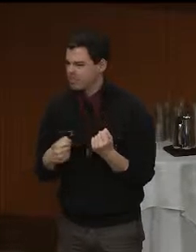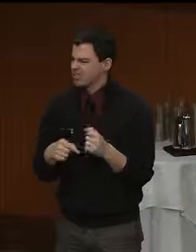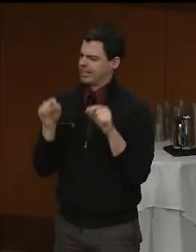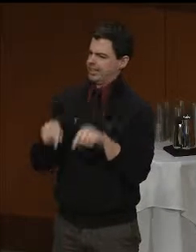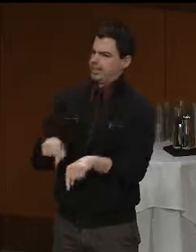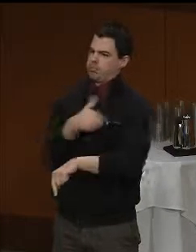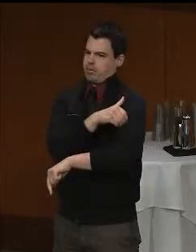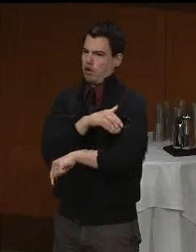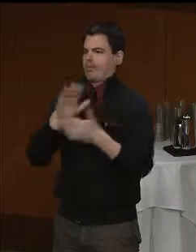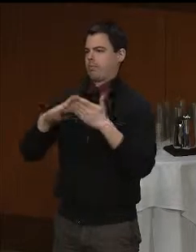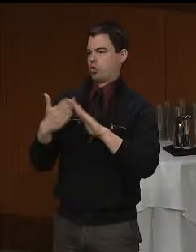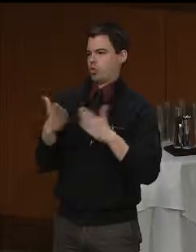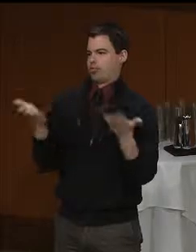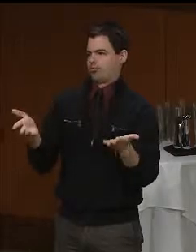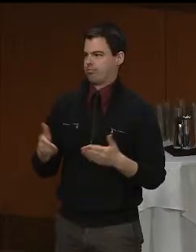community.